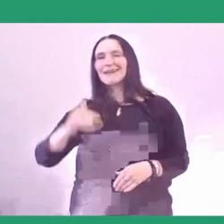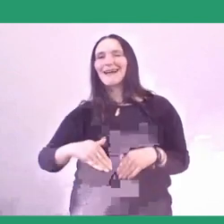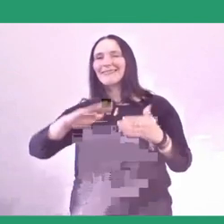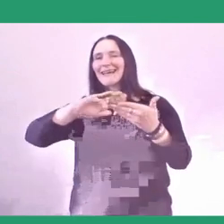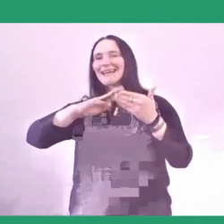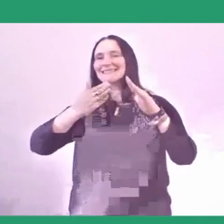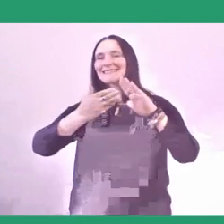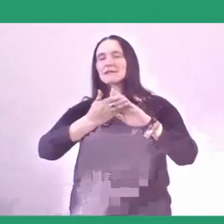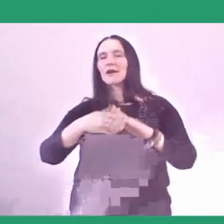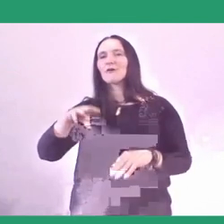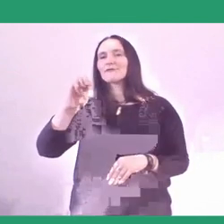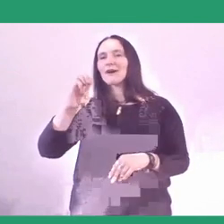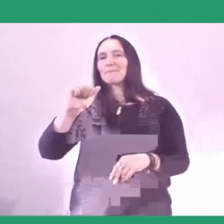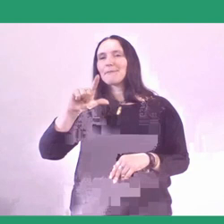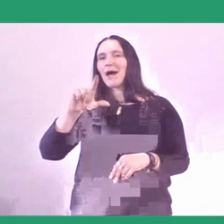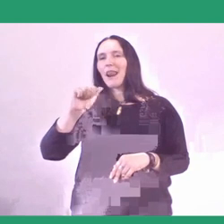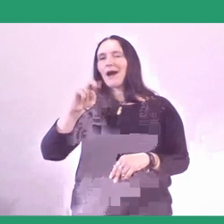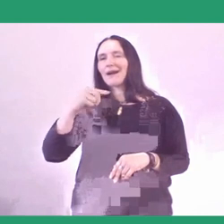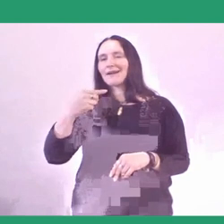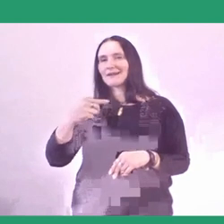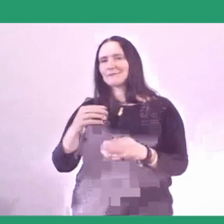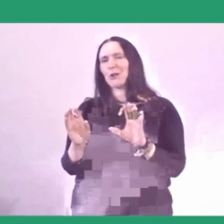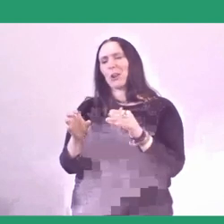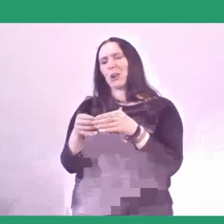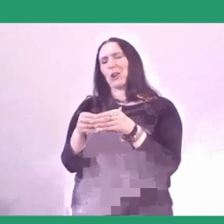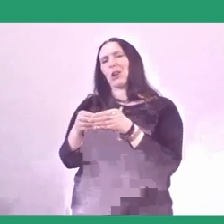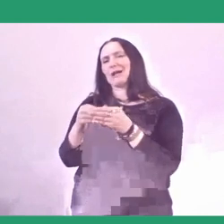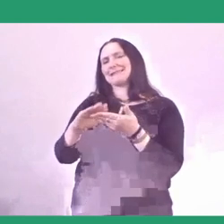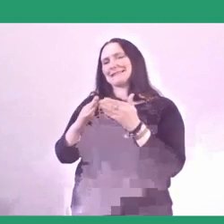and, of course, completely different from Armin